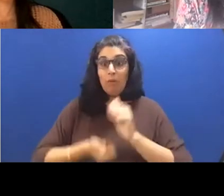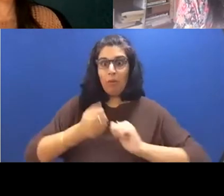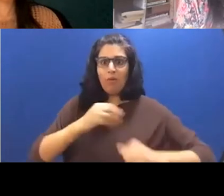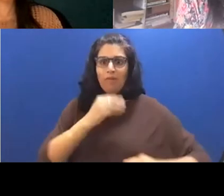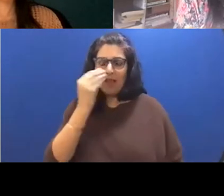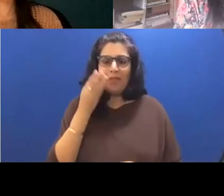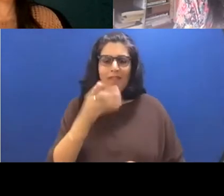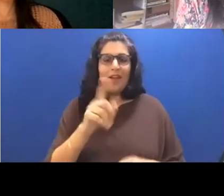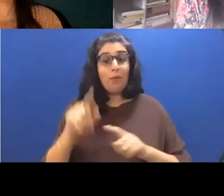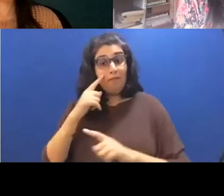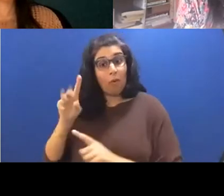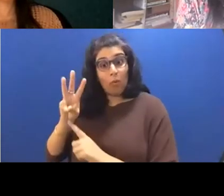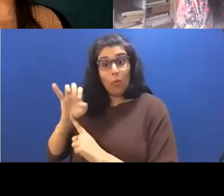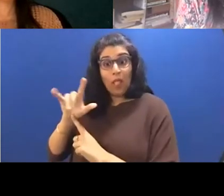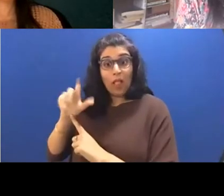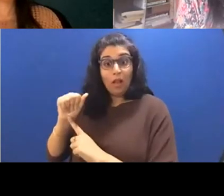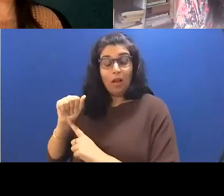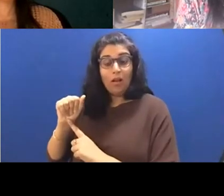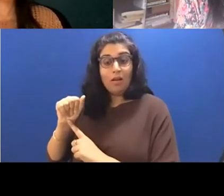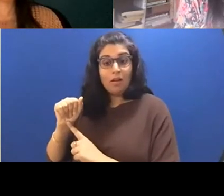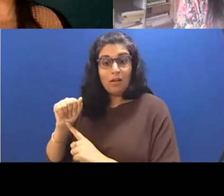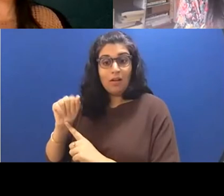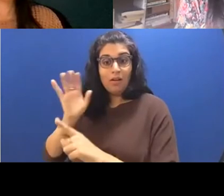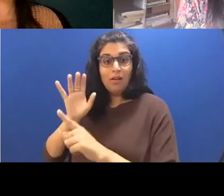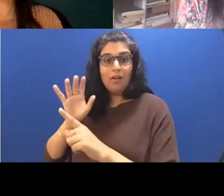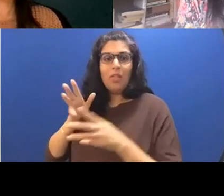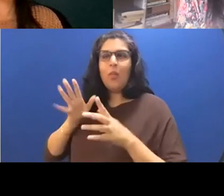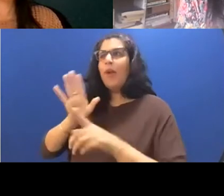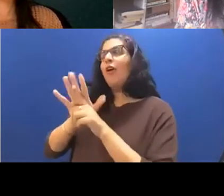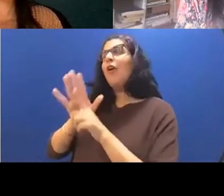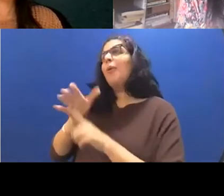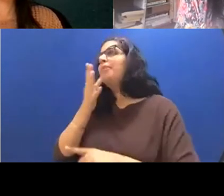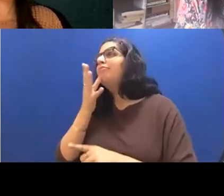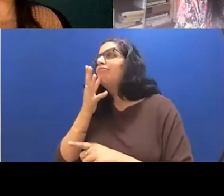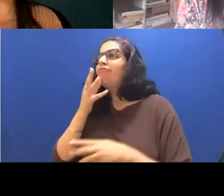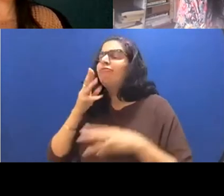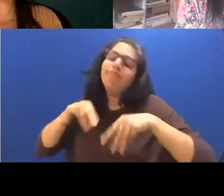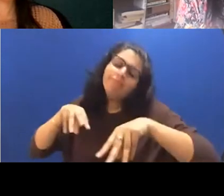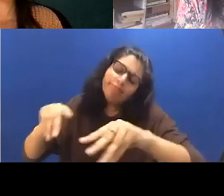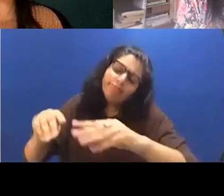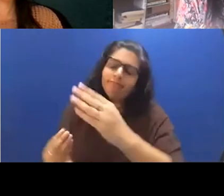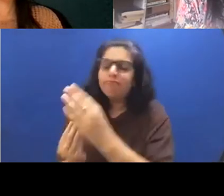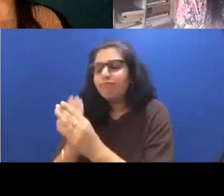way that her mother's memories of gardening are tied to her is really in more of that